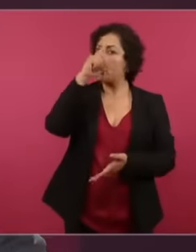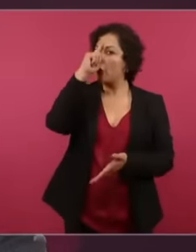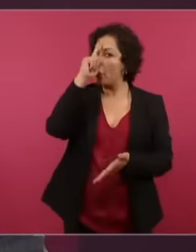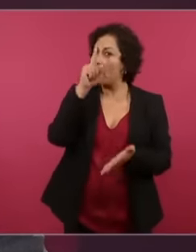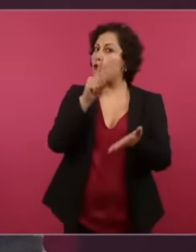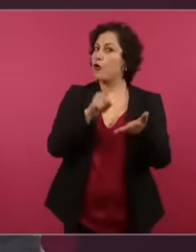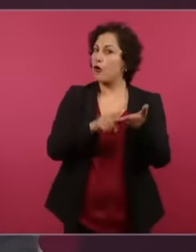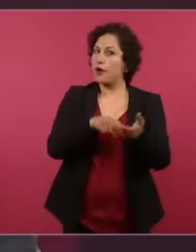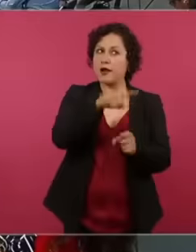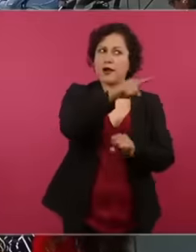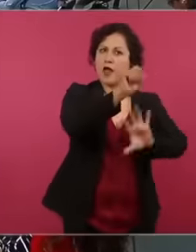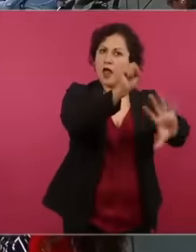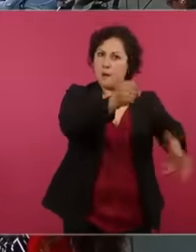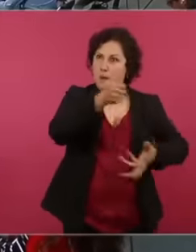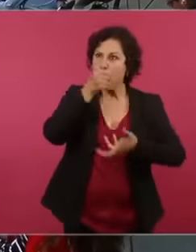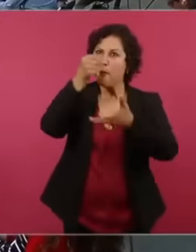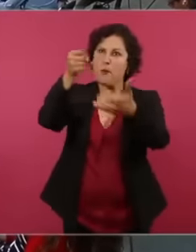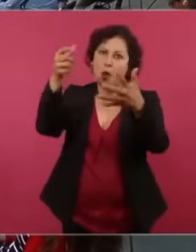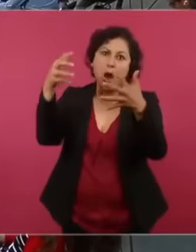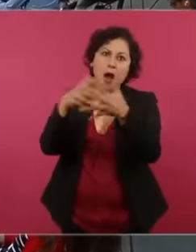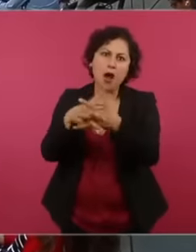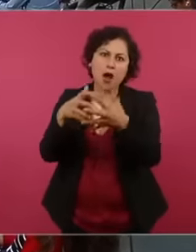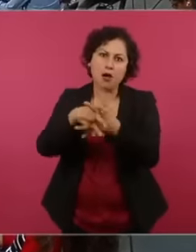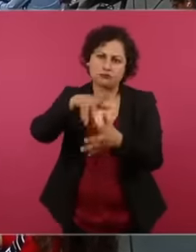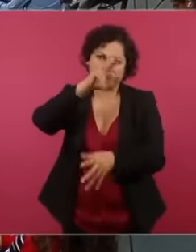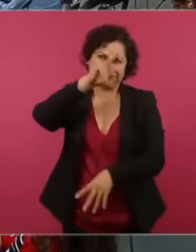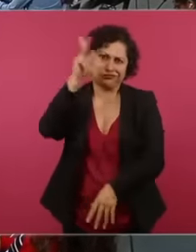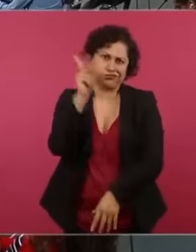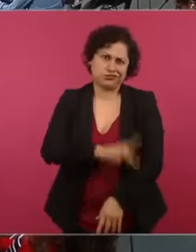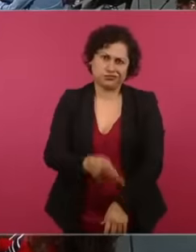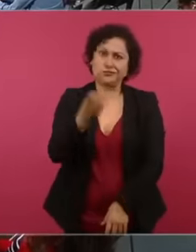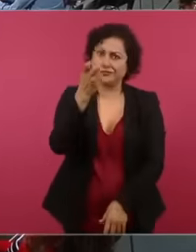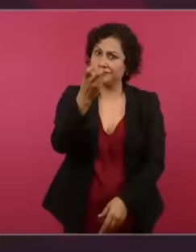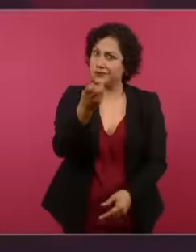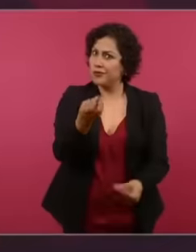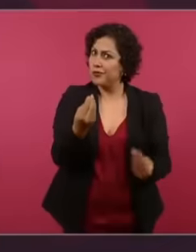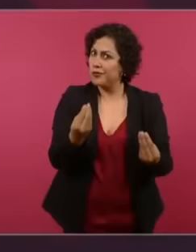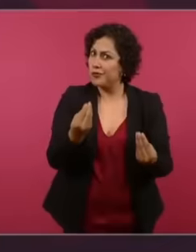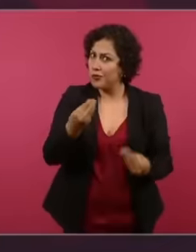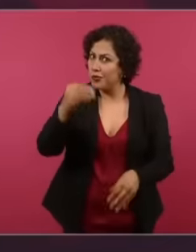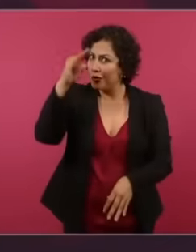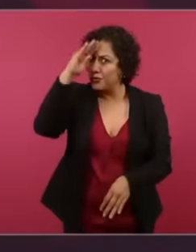Wars, but not what It is intended for